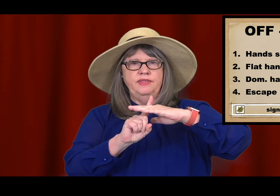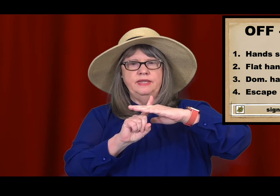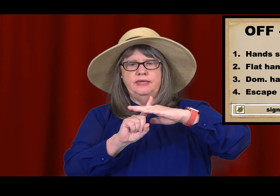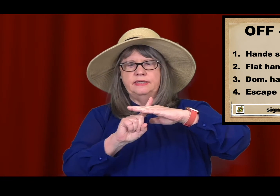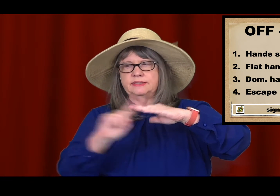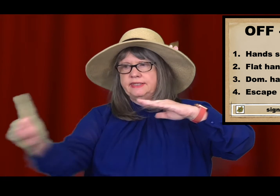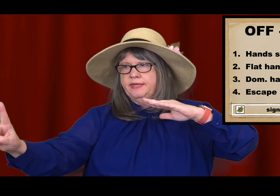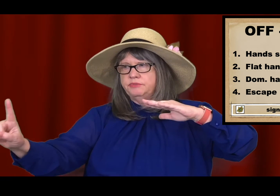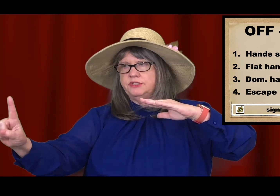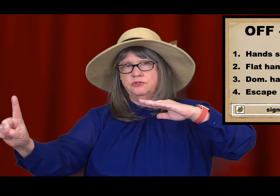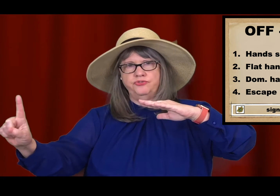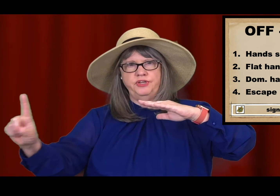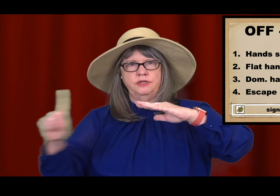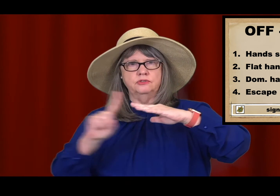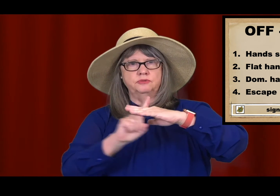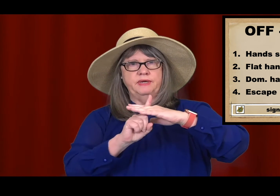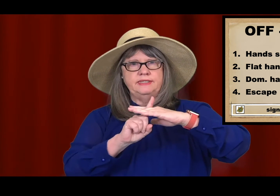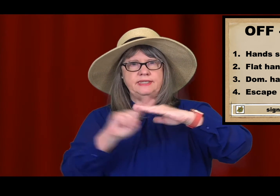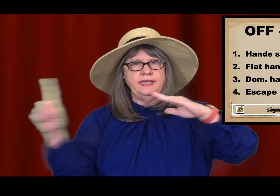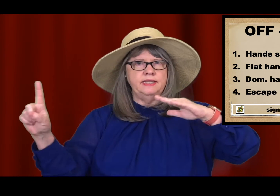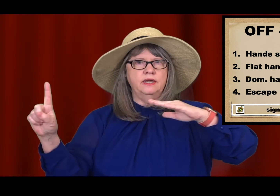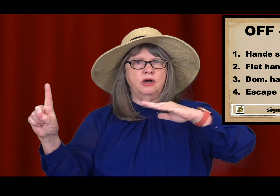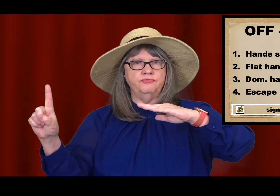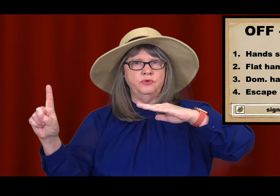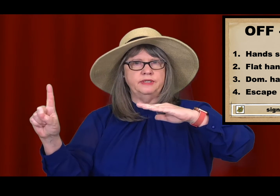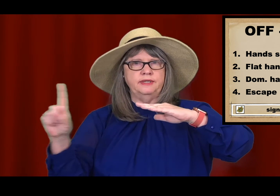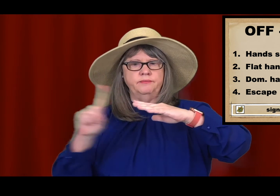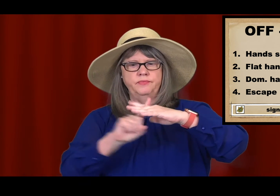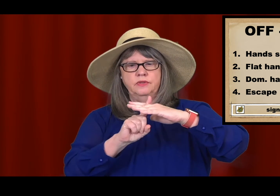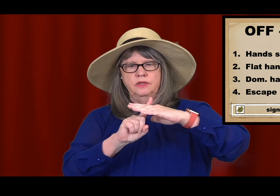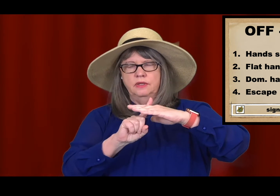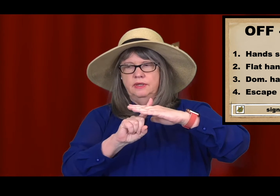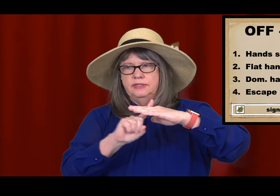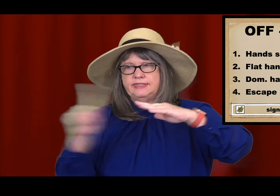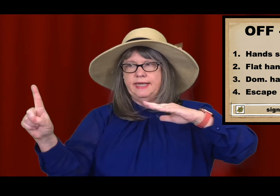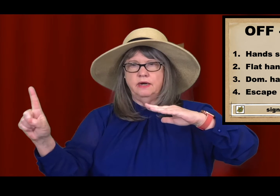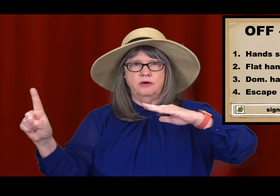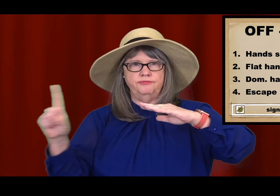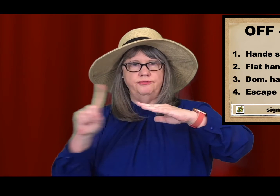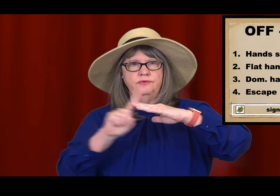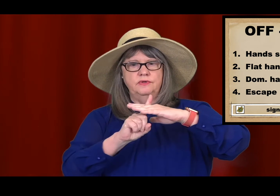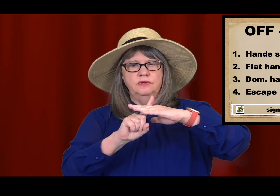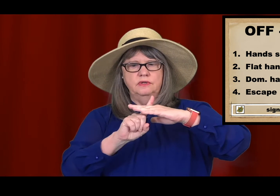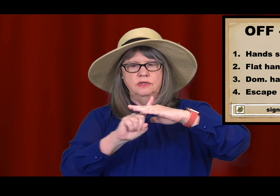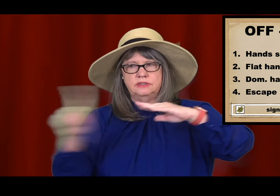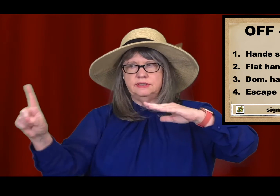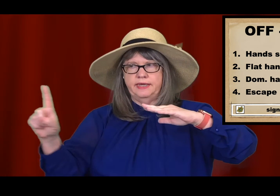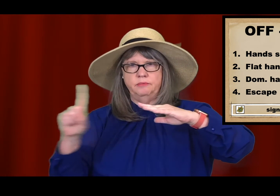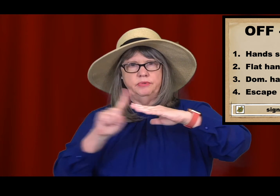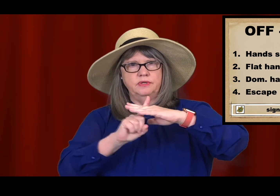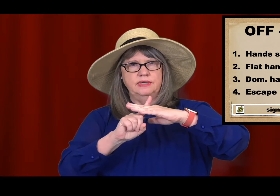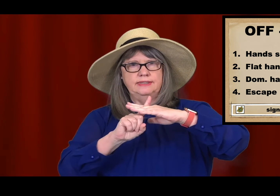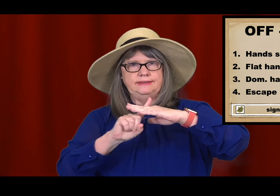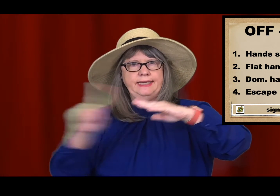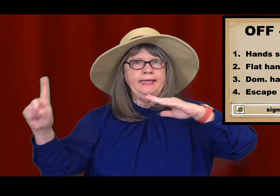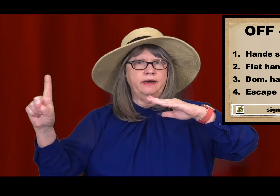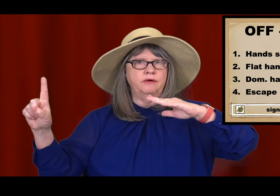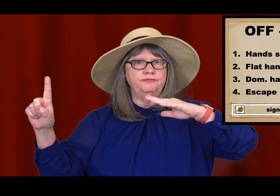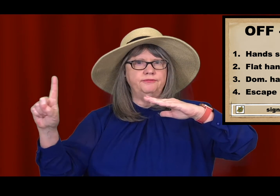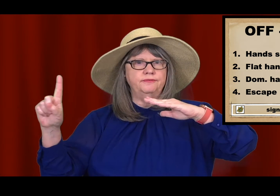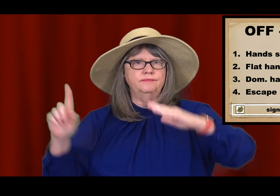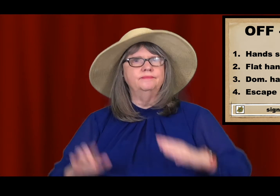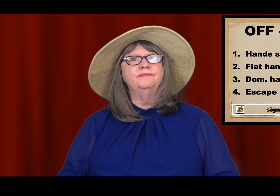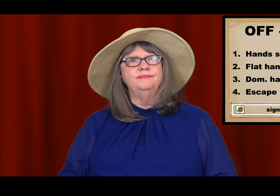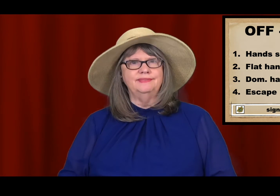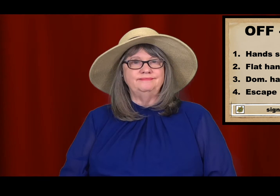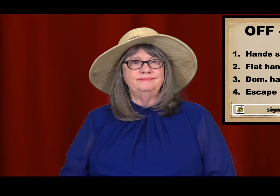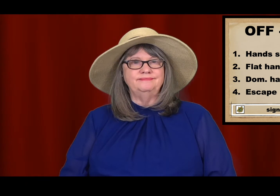then it escapes those fingers by taking off quickly. TAKE OFF. ESCAPE. TAKE OFF.